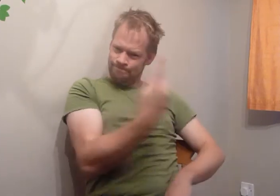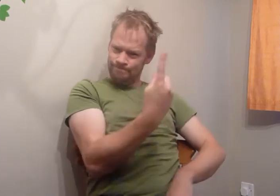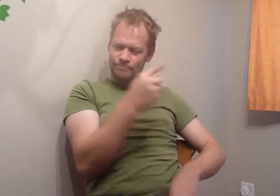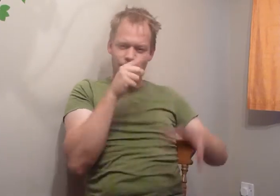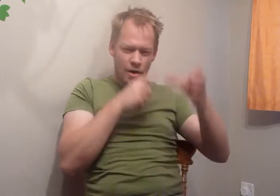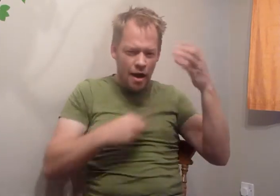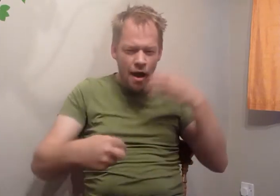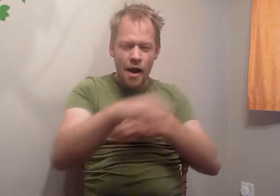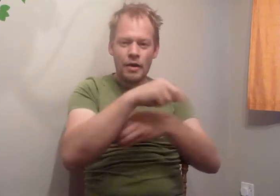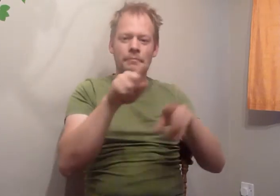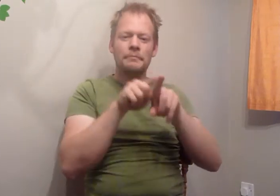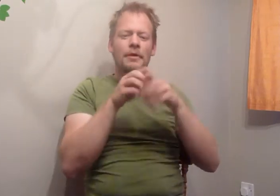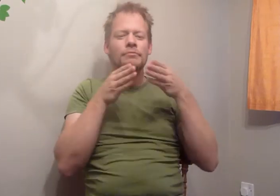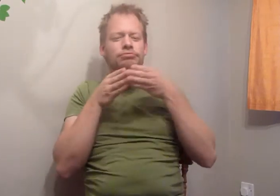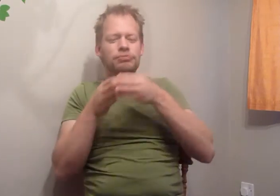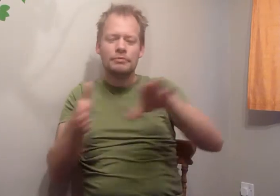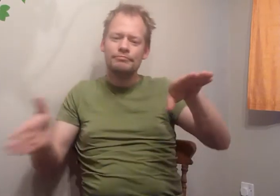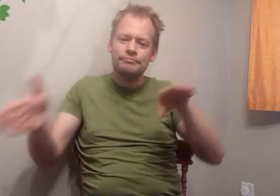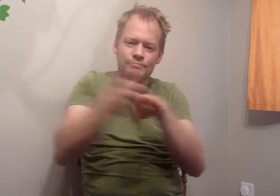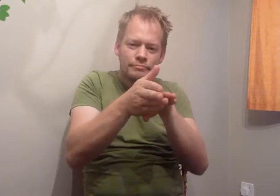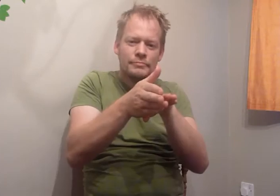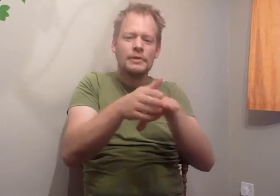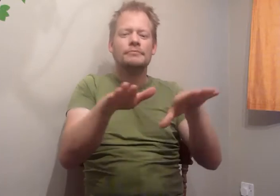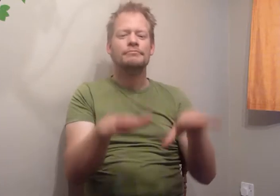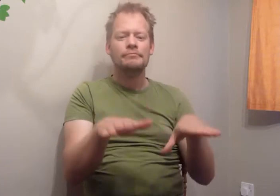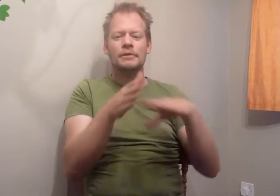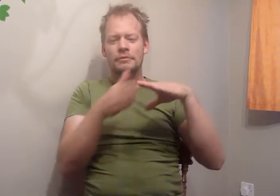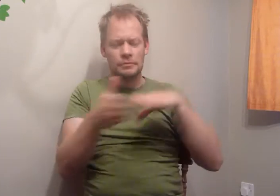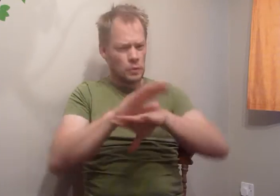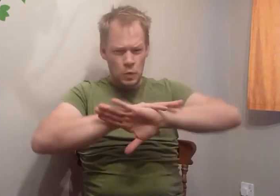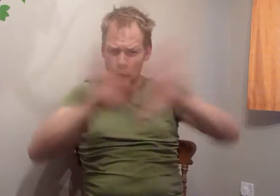and he won't stop for breaks at all,